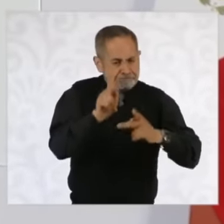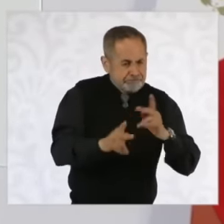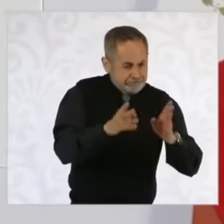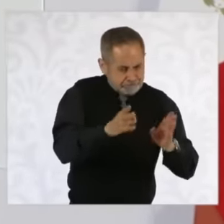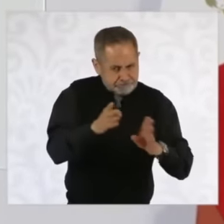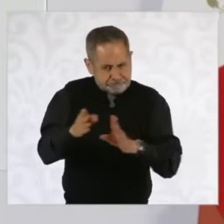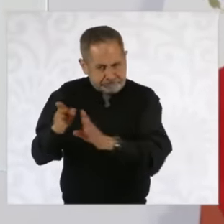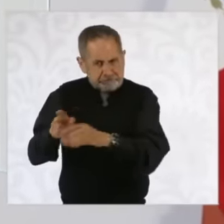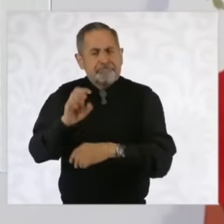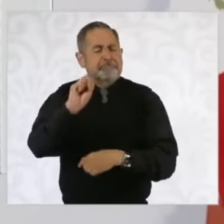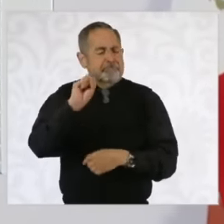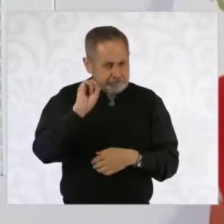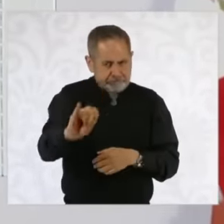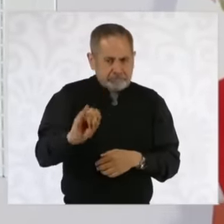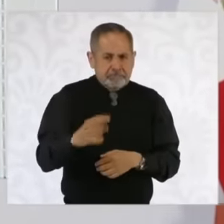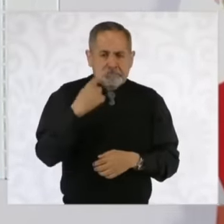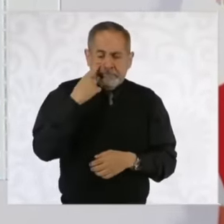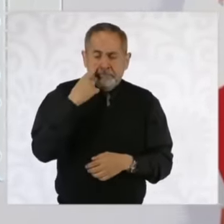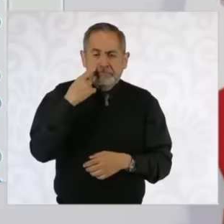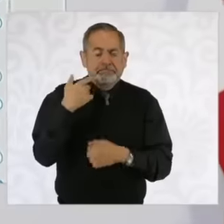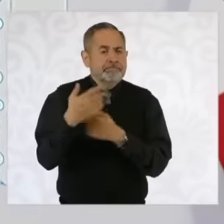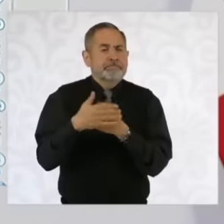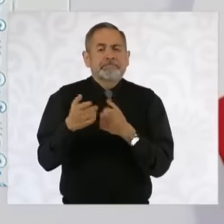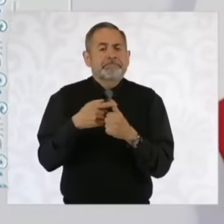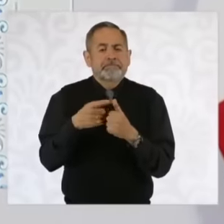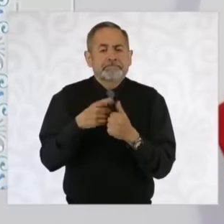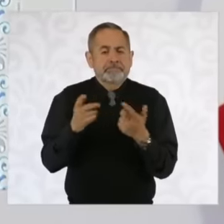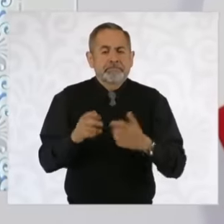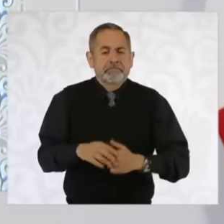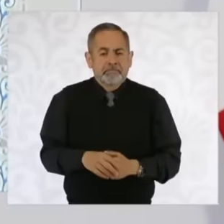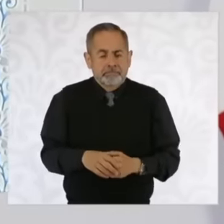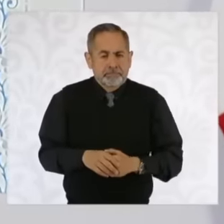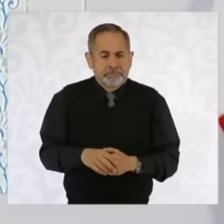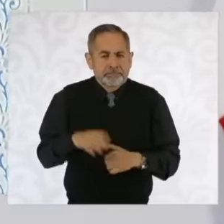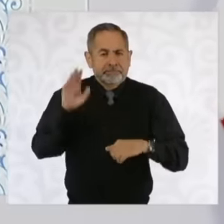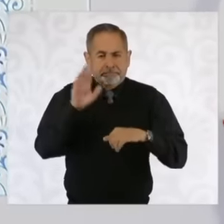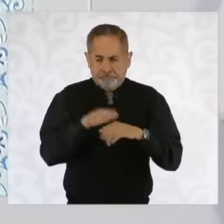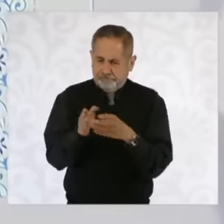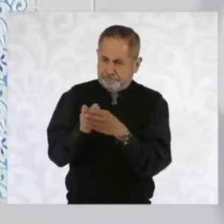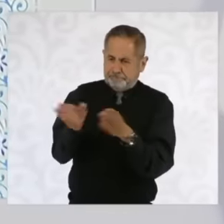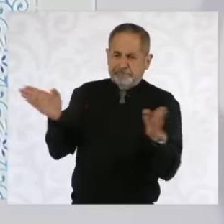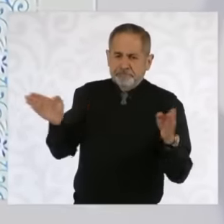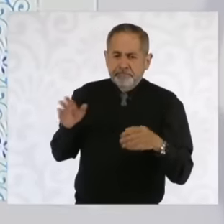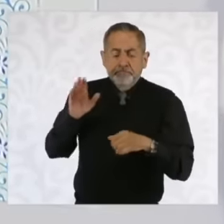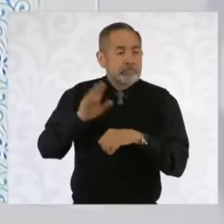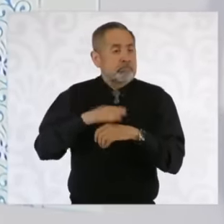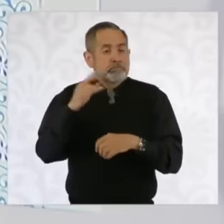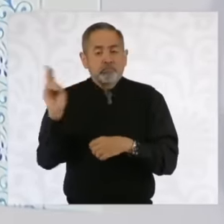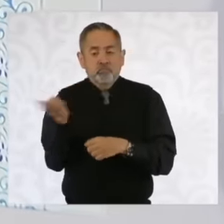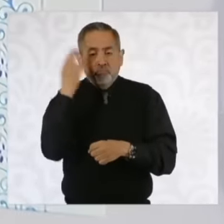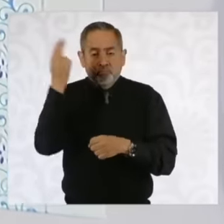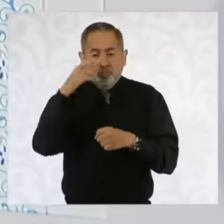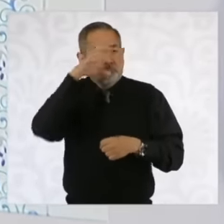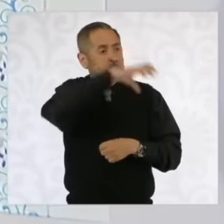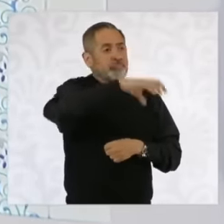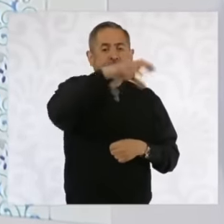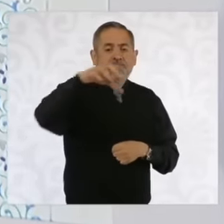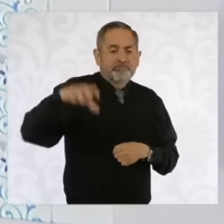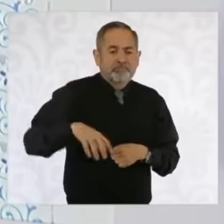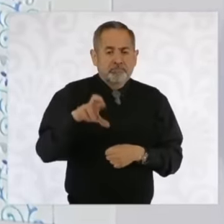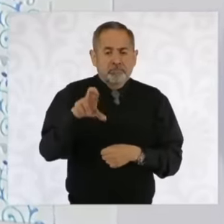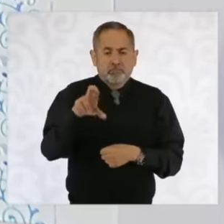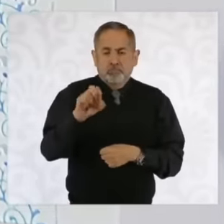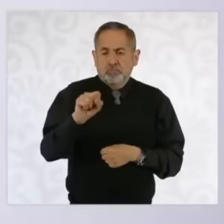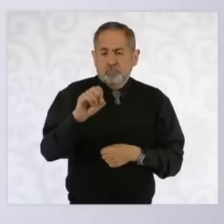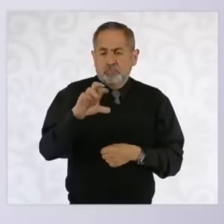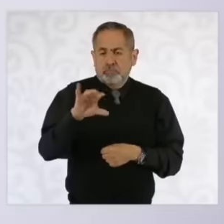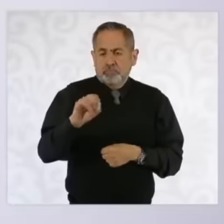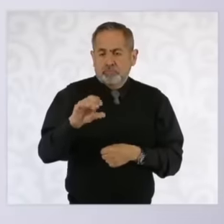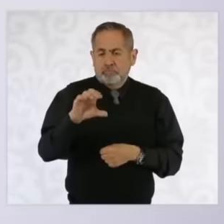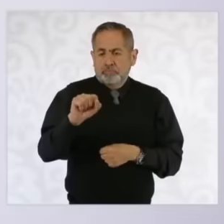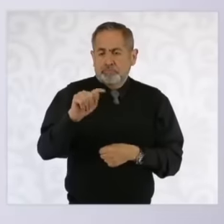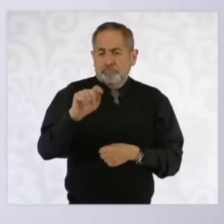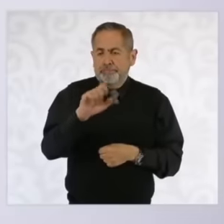uh expand the Rosario universities Spanish the National University Rosario Castellanos